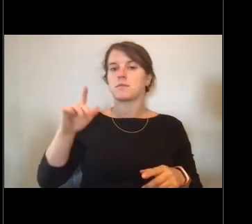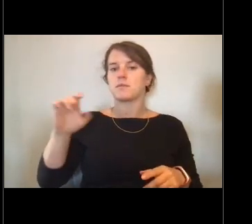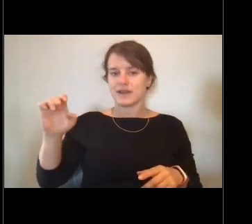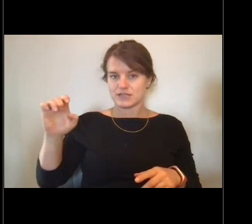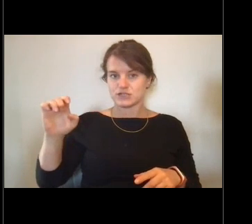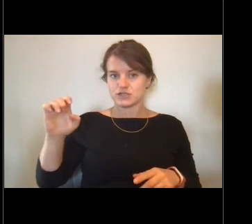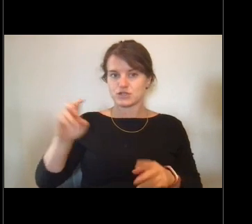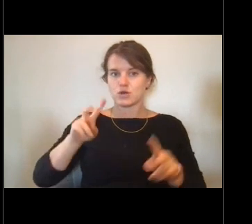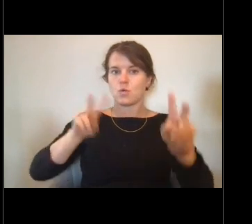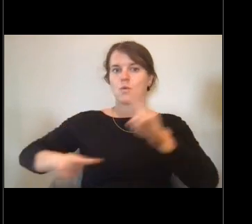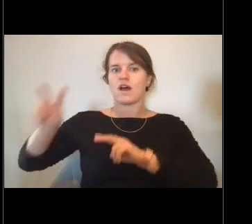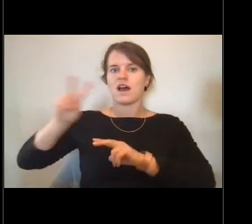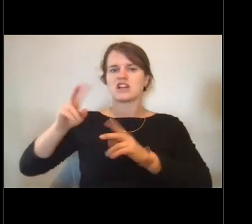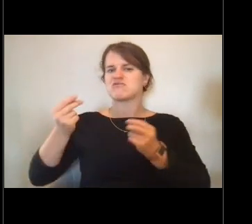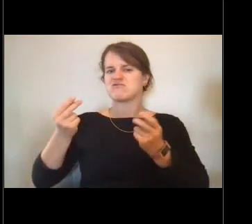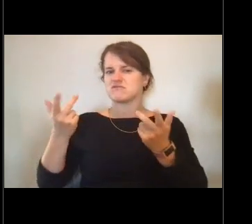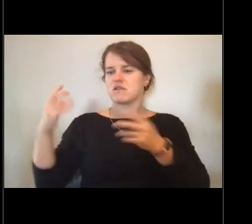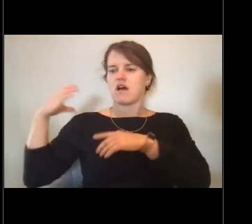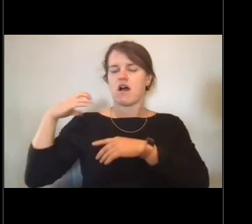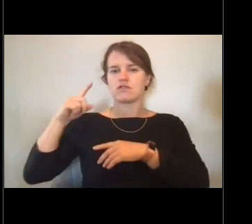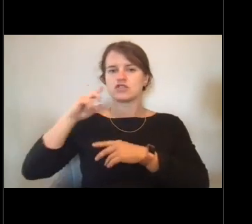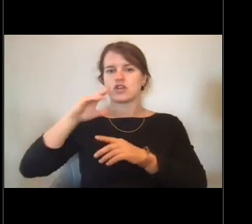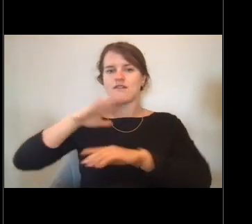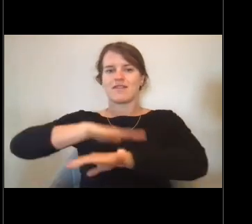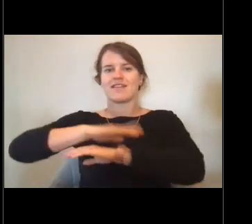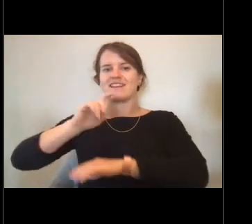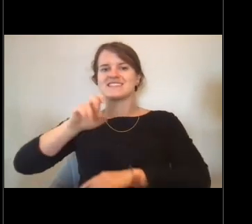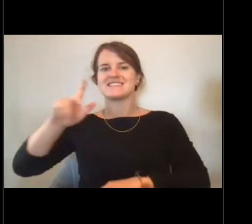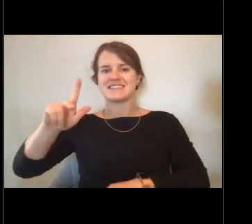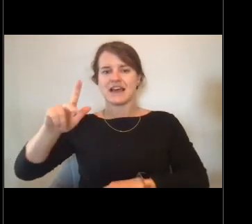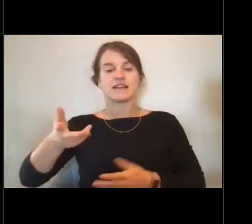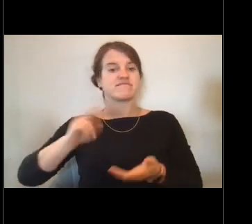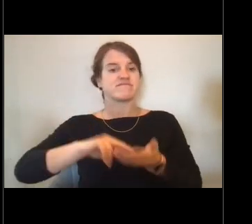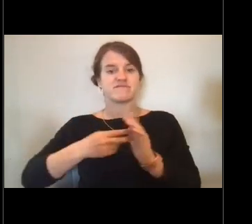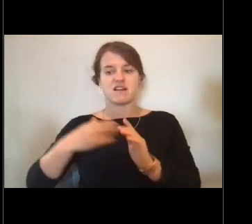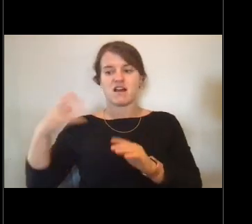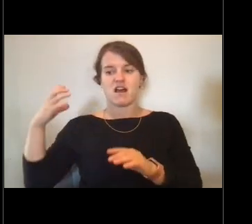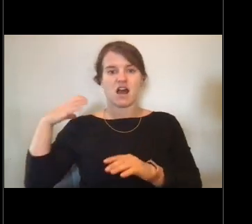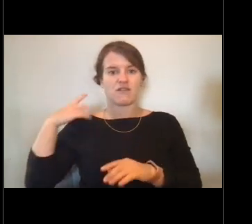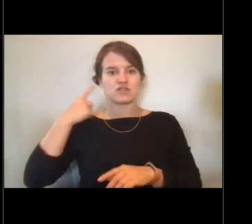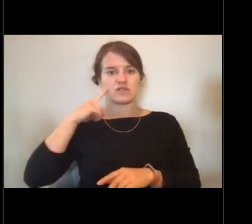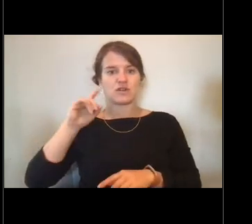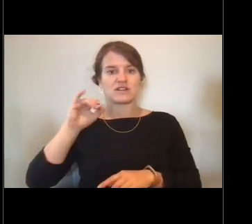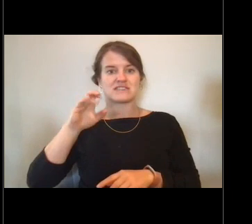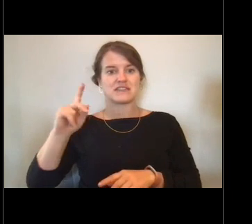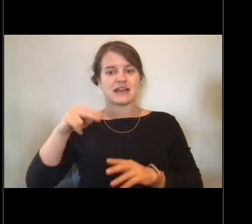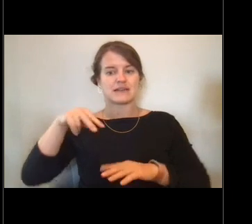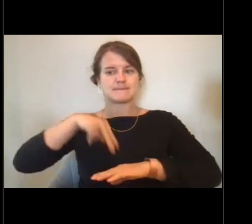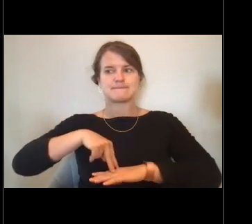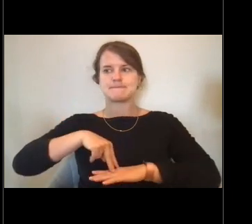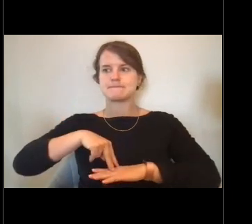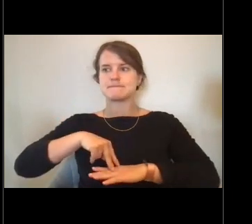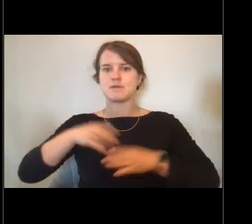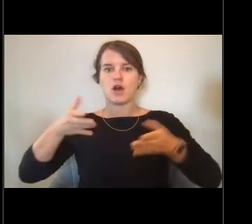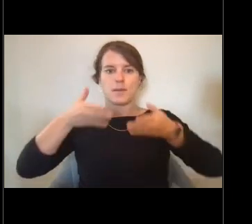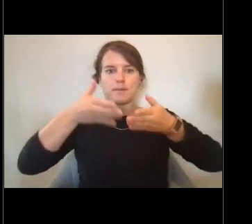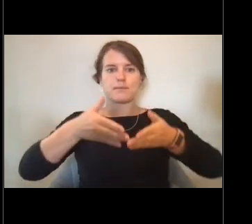And what that means the Officer of the Deck is the person who's on the bridge who is in charge of driving the ship,